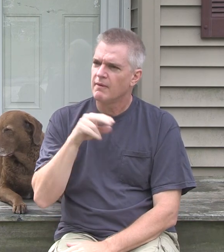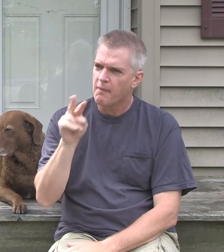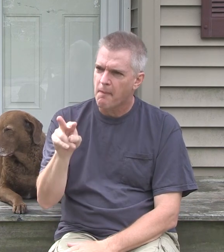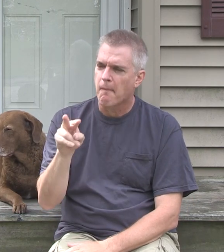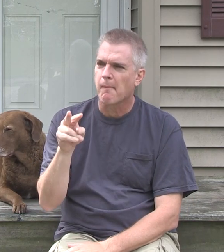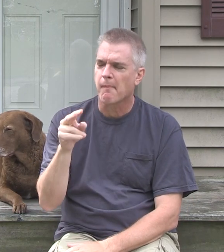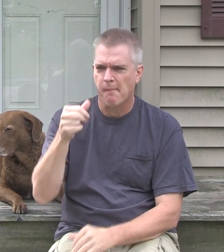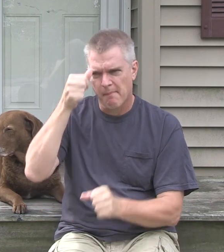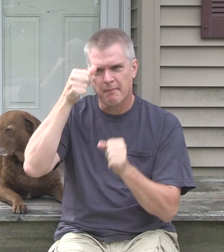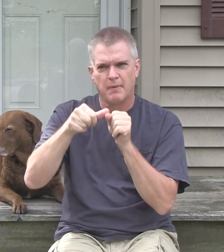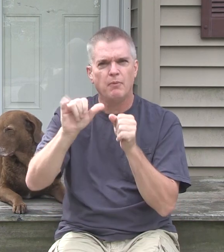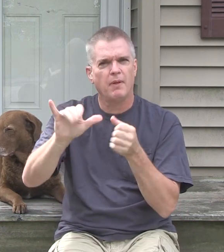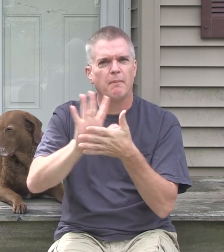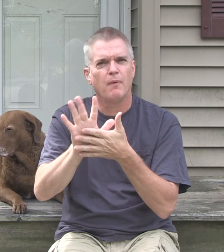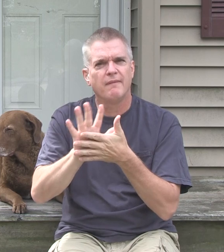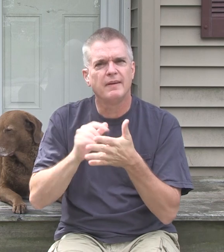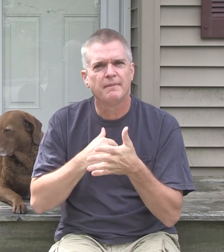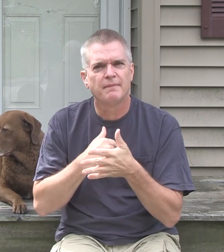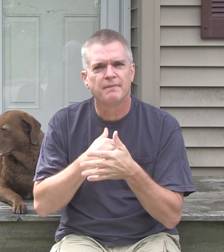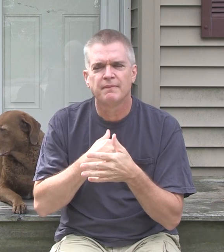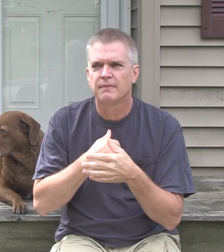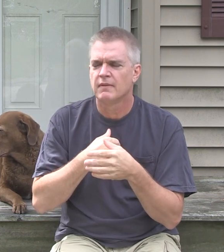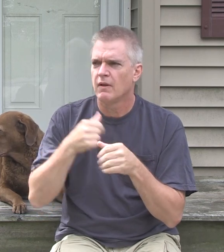I remember that movie. It had an impact on me.